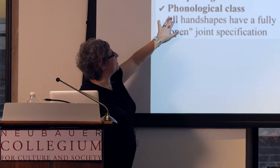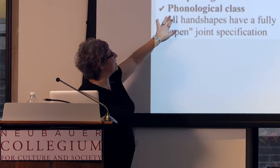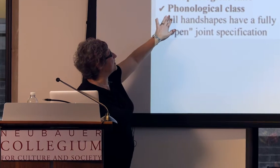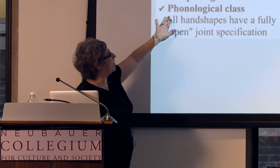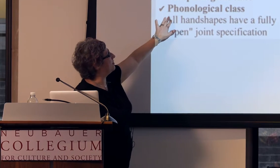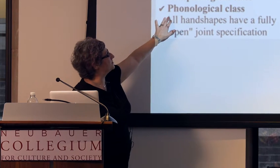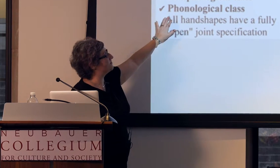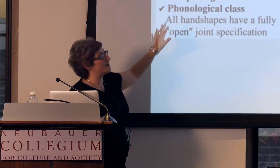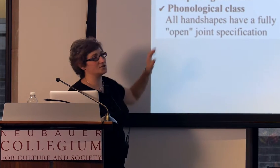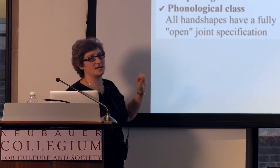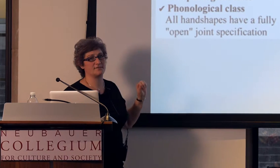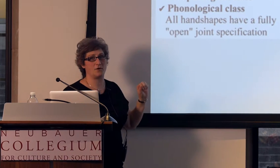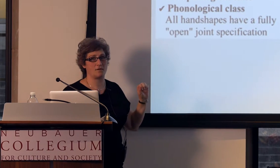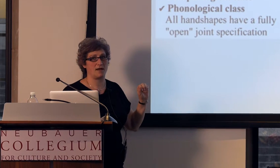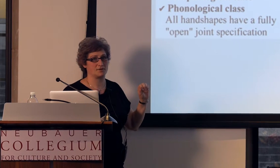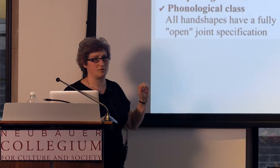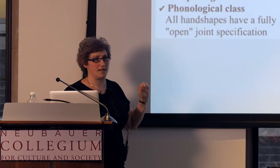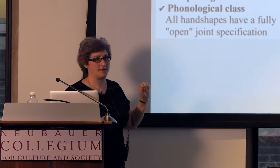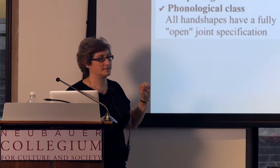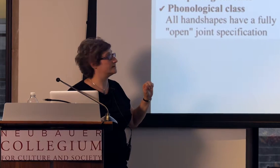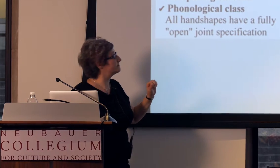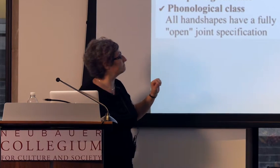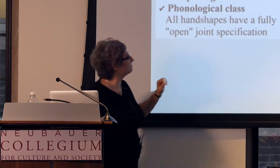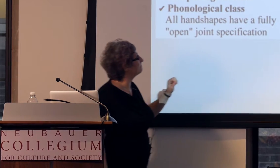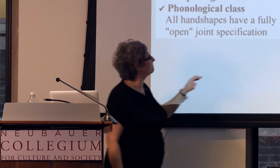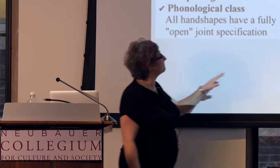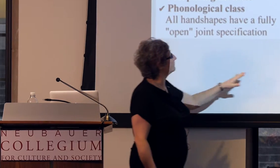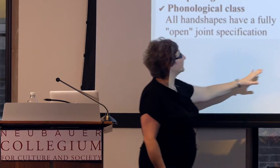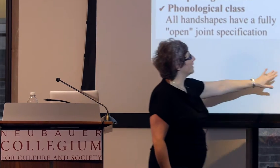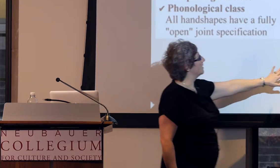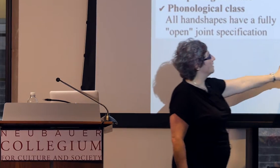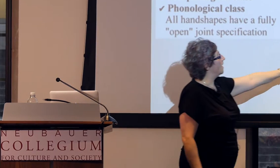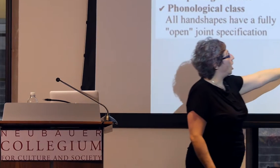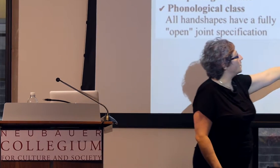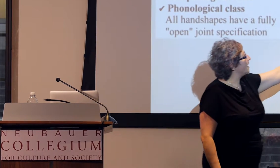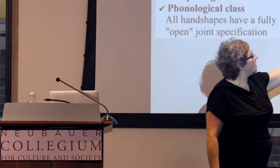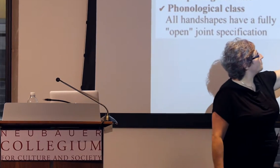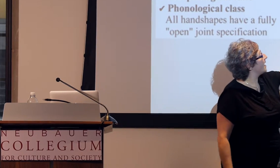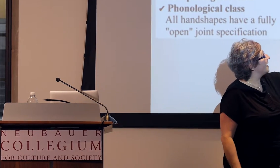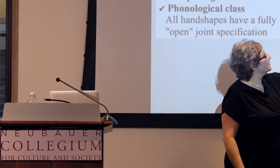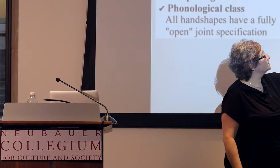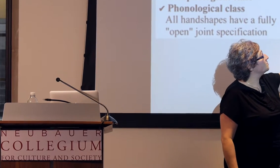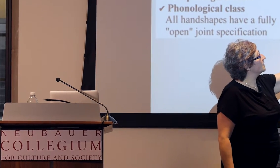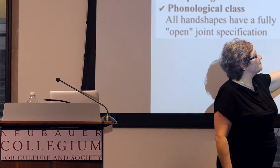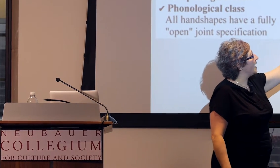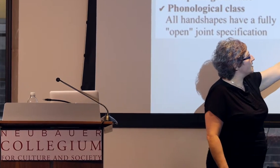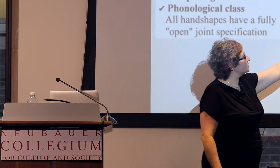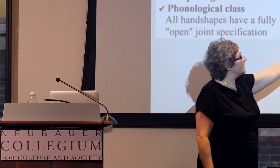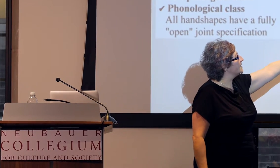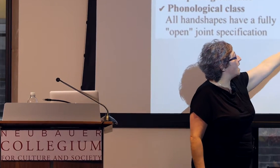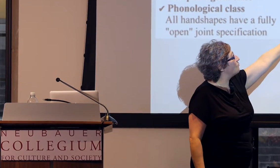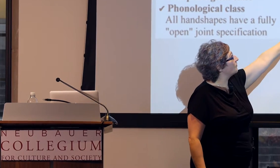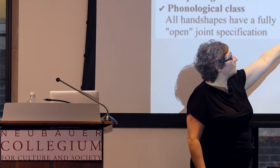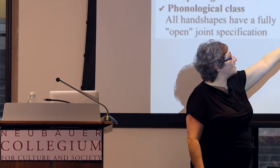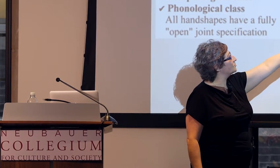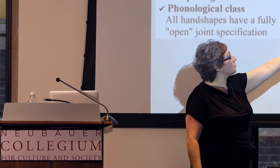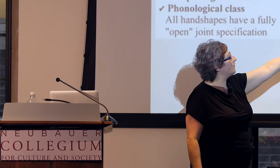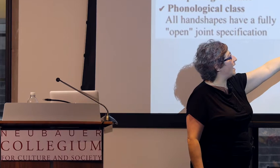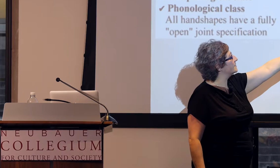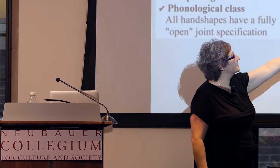and then they also function as a phonological class. On the other hand, you can imagine a morphological class